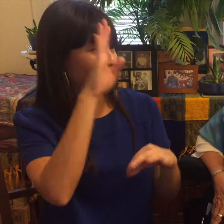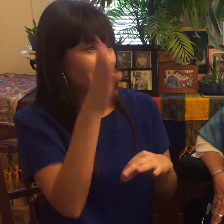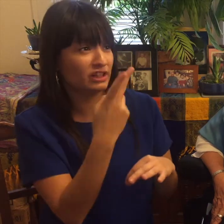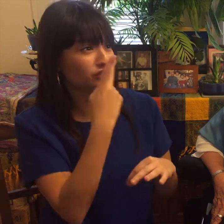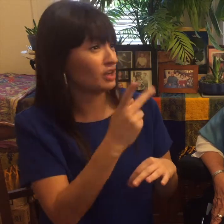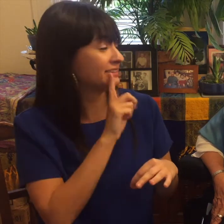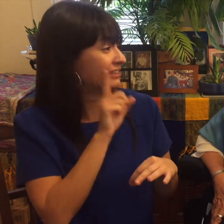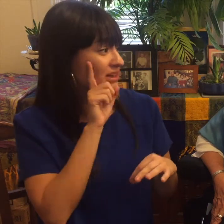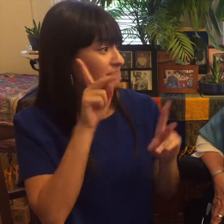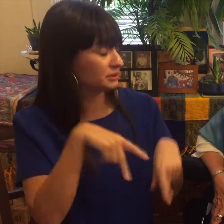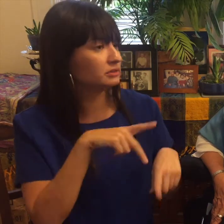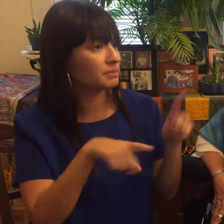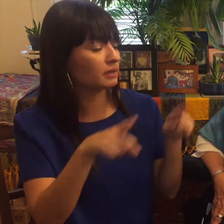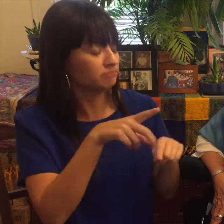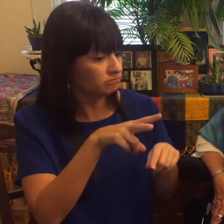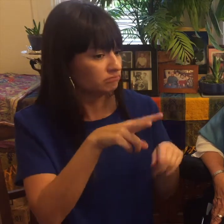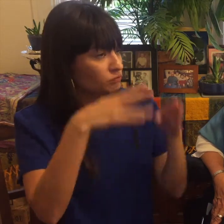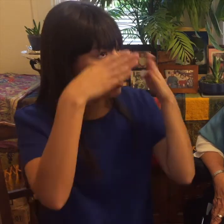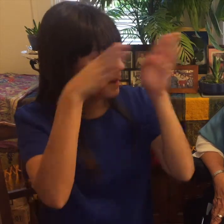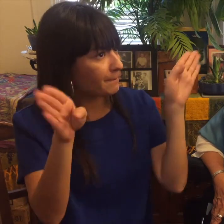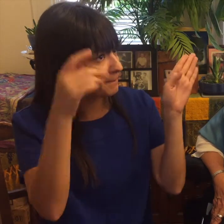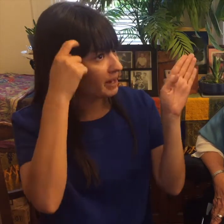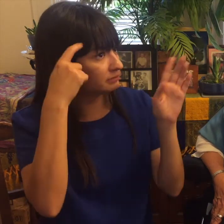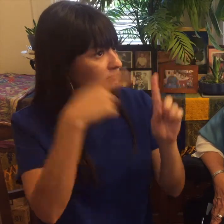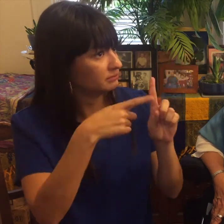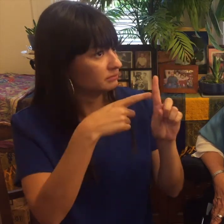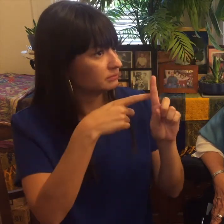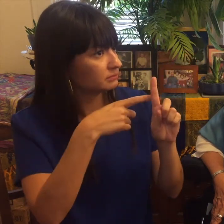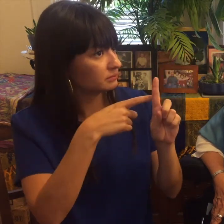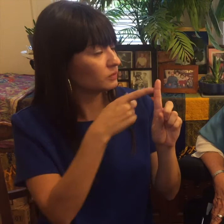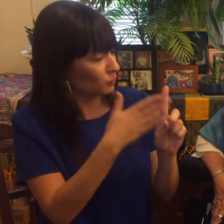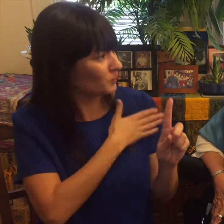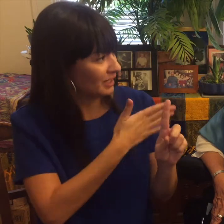meeting so many people who've never even met a Deaf person and so it forced them